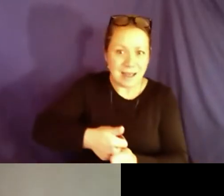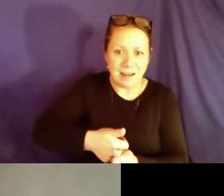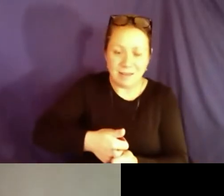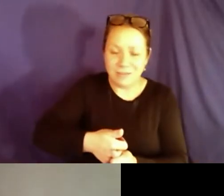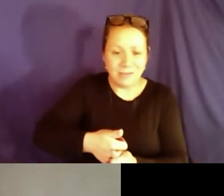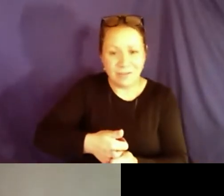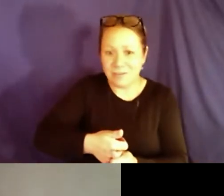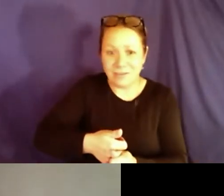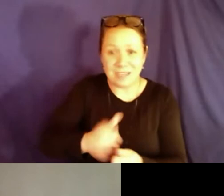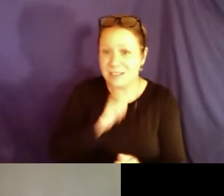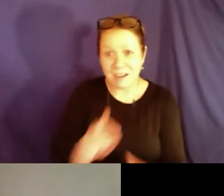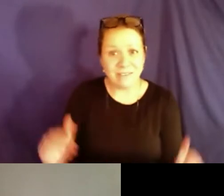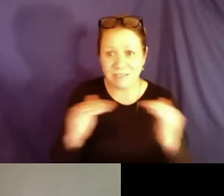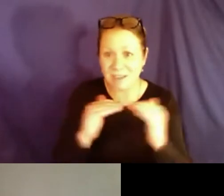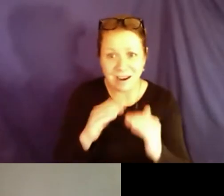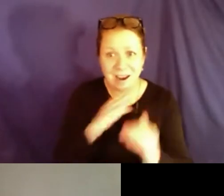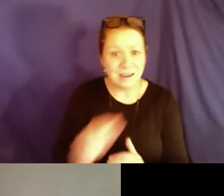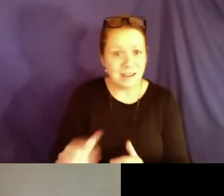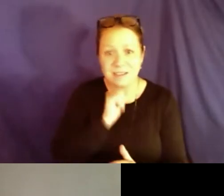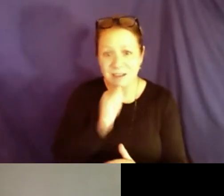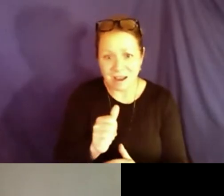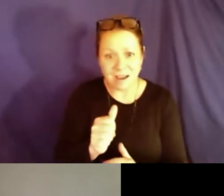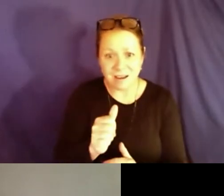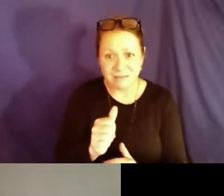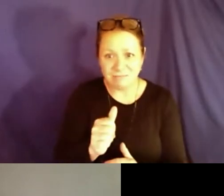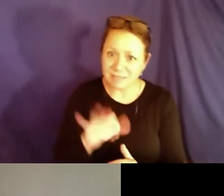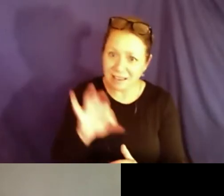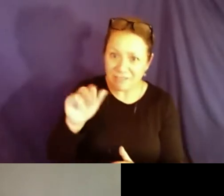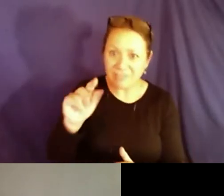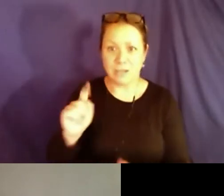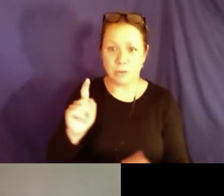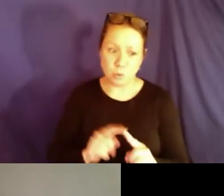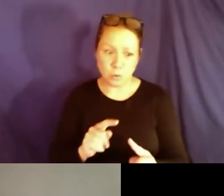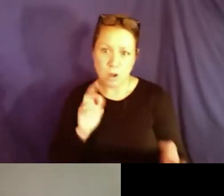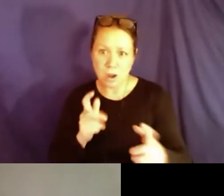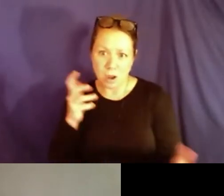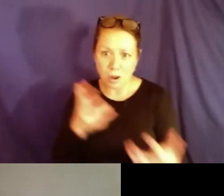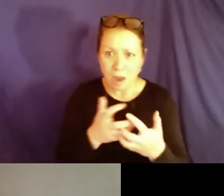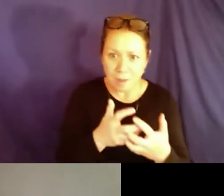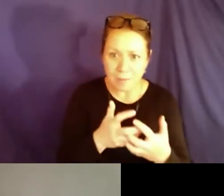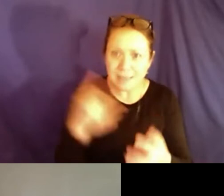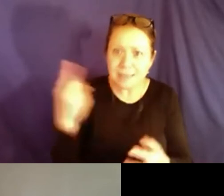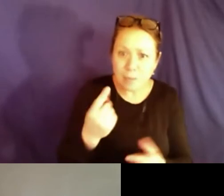environment you are operating in is inherently